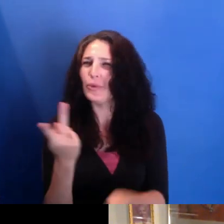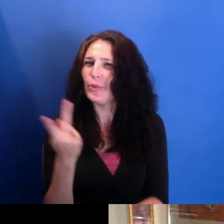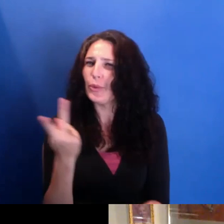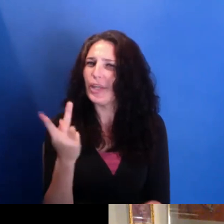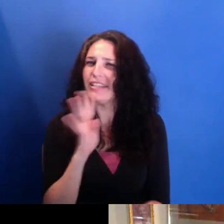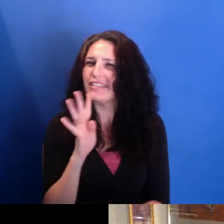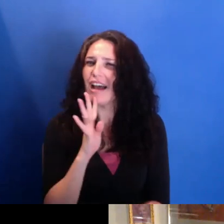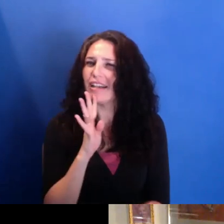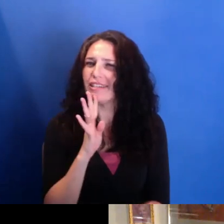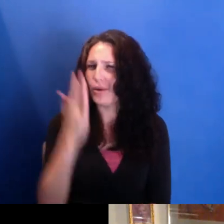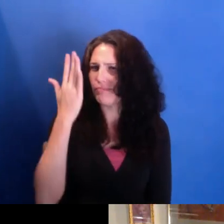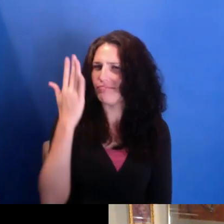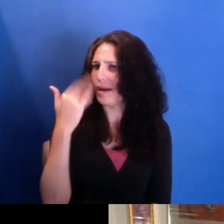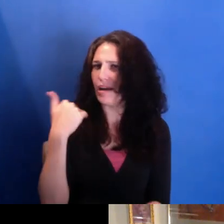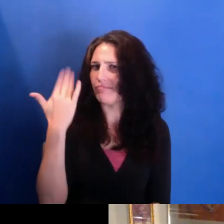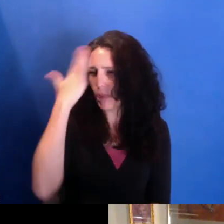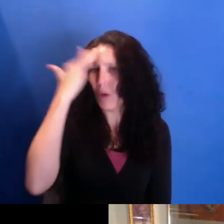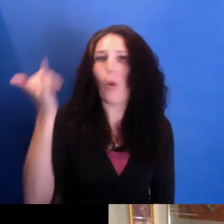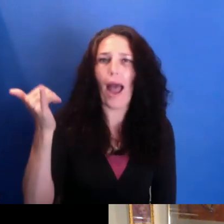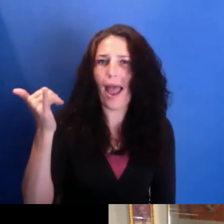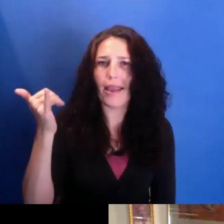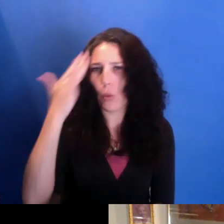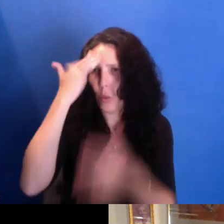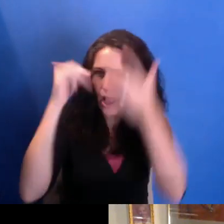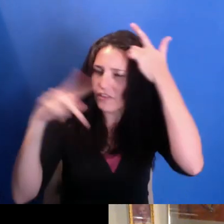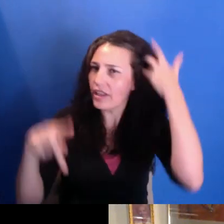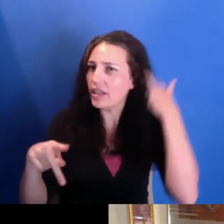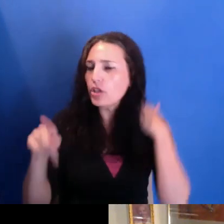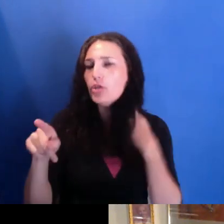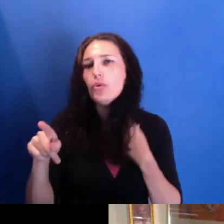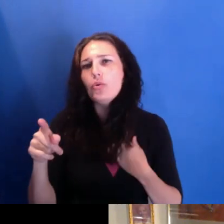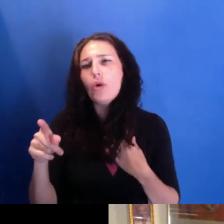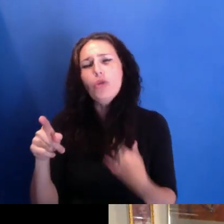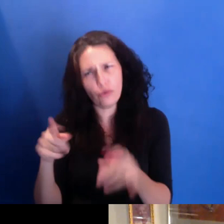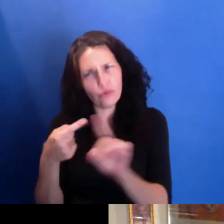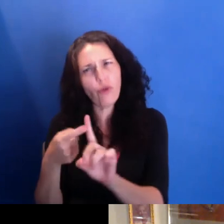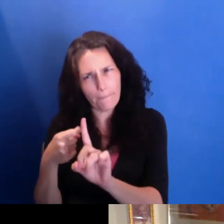why Philadelphia was-- why you wanted to remain your base-- well, you're from there, right?